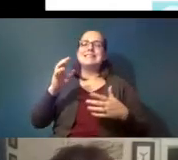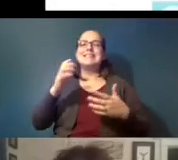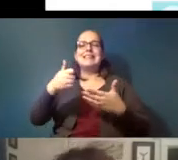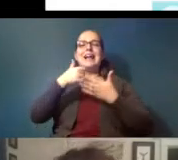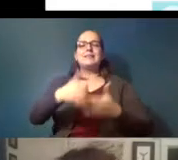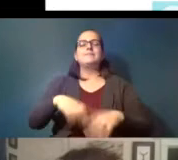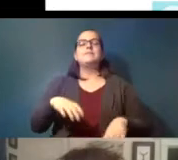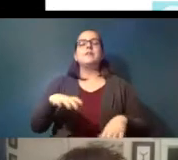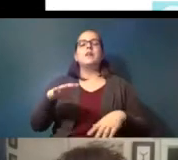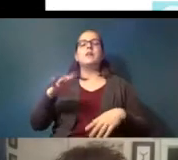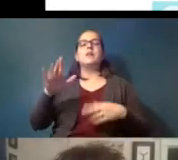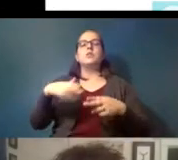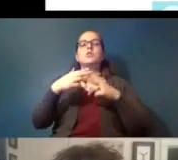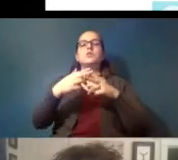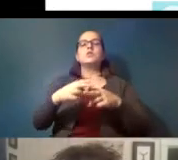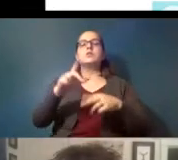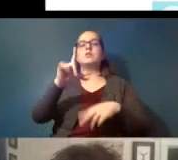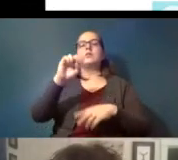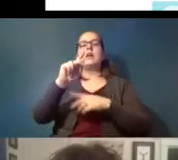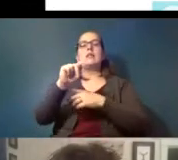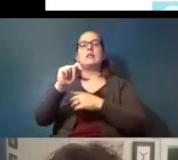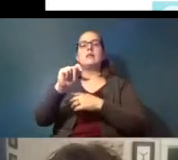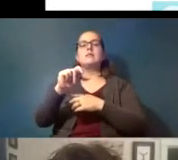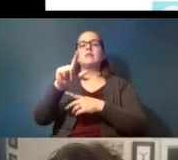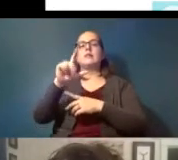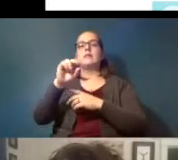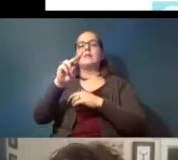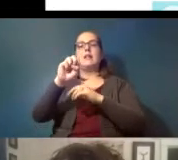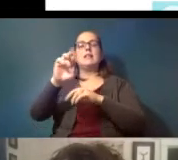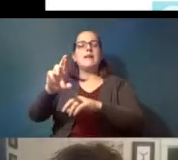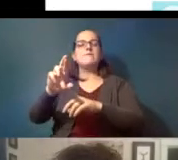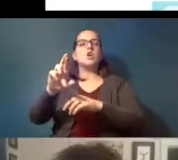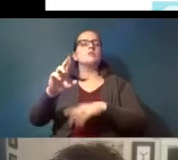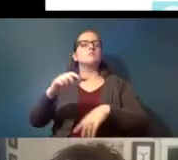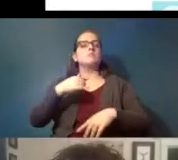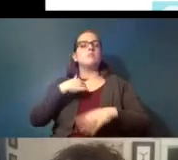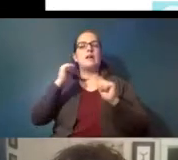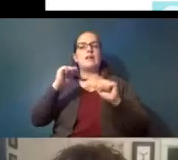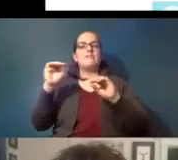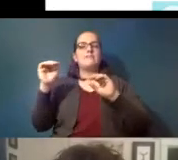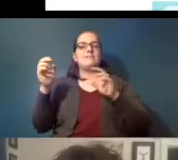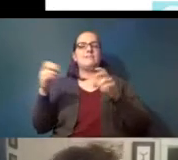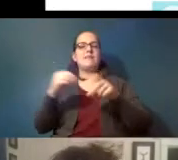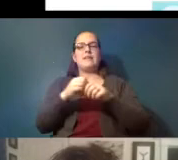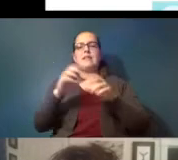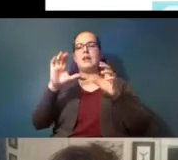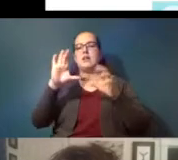it's called a lint a lint lover um i could even put it in the chat or send it to janna